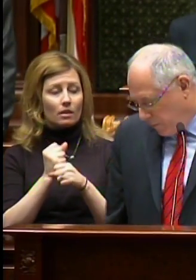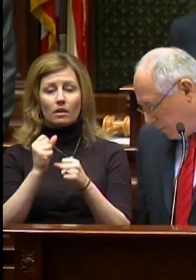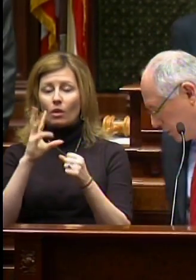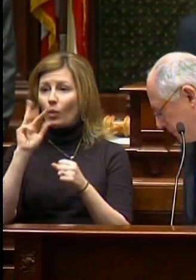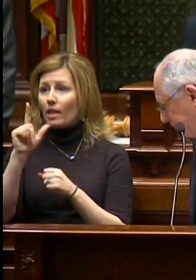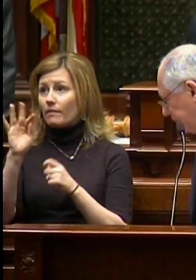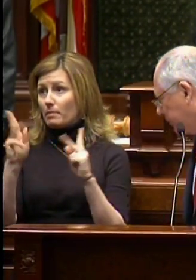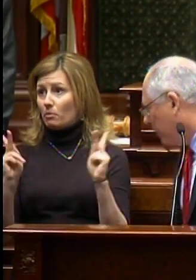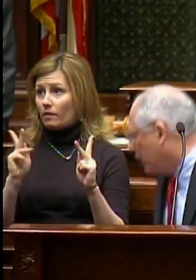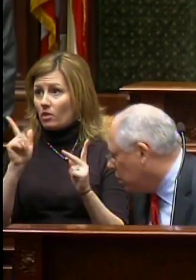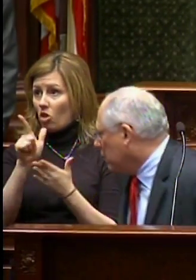Thank you very much.